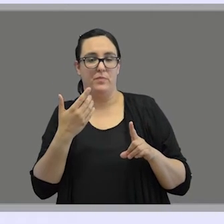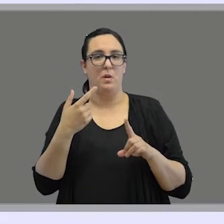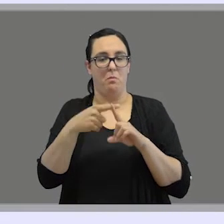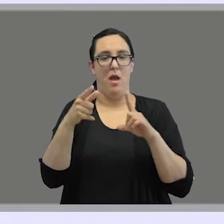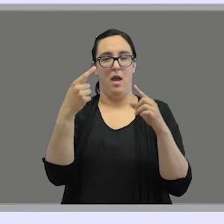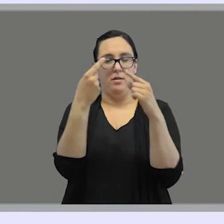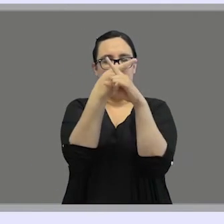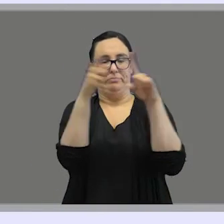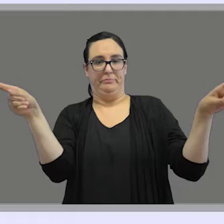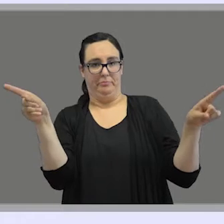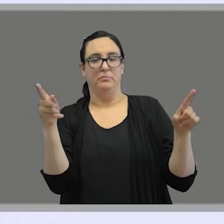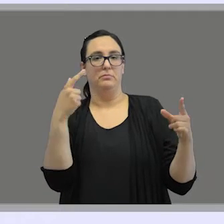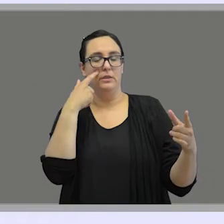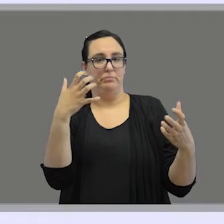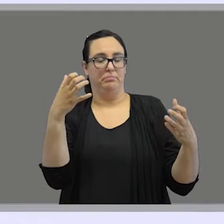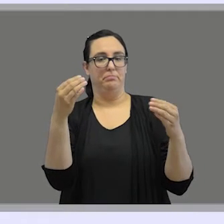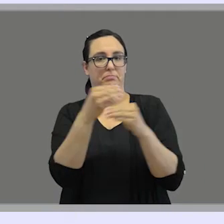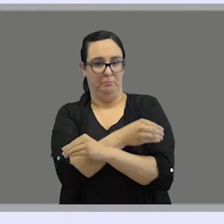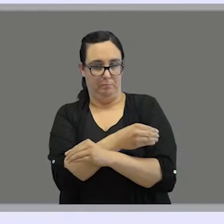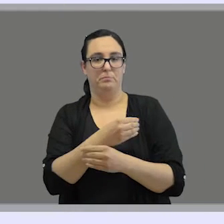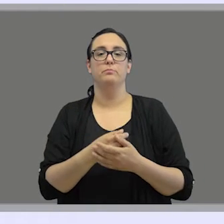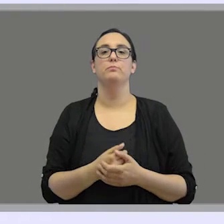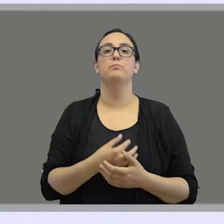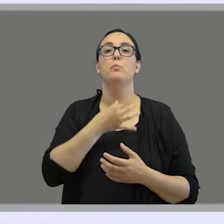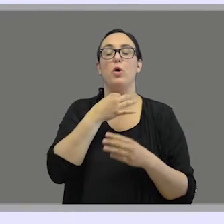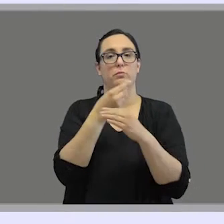that can help discriminate these sounds.